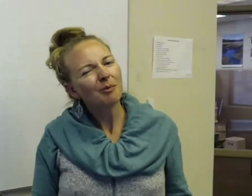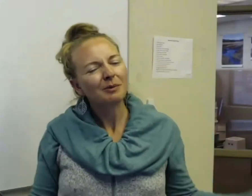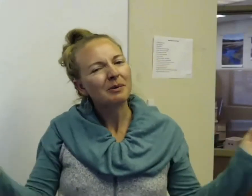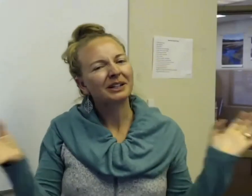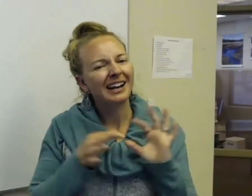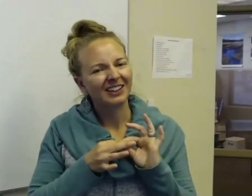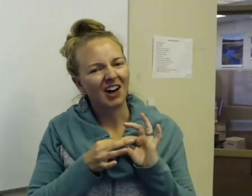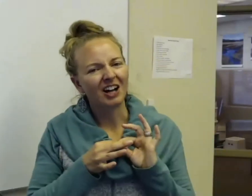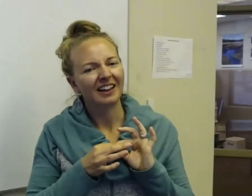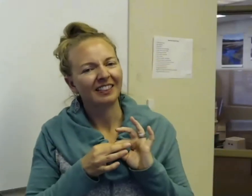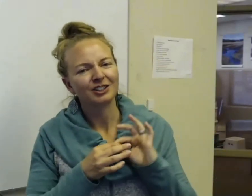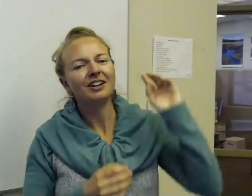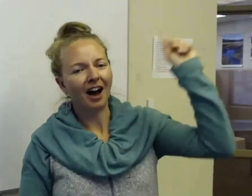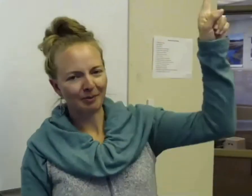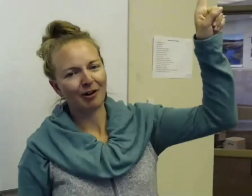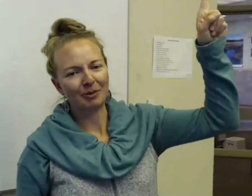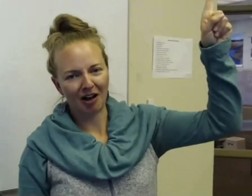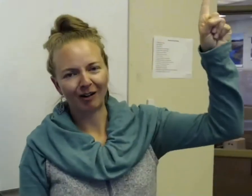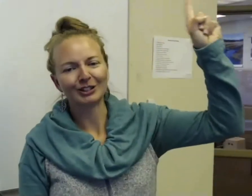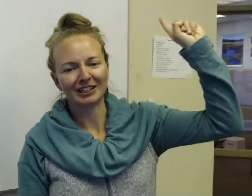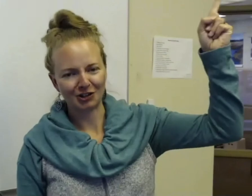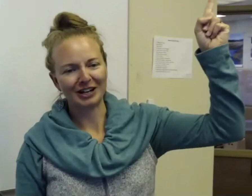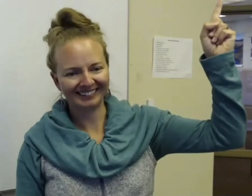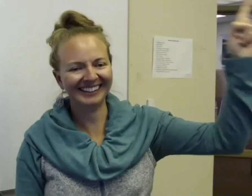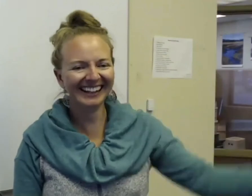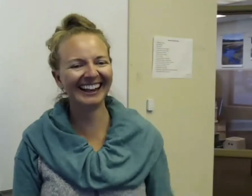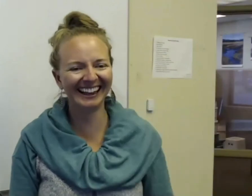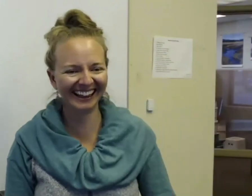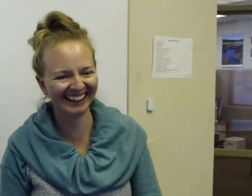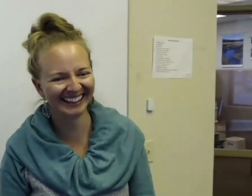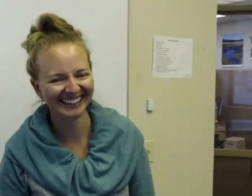going to be able to connect the dots that there's not a pair of binoculars in the tree.